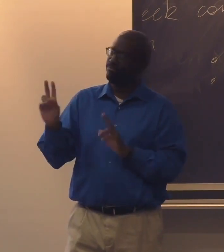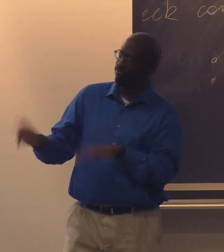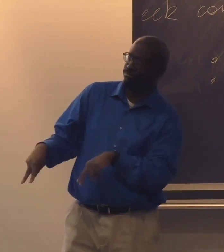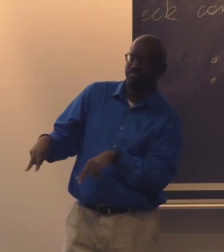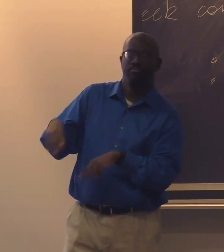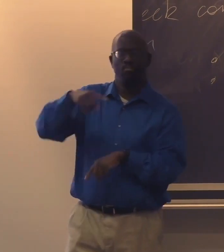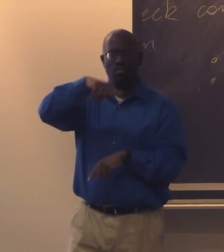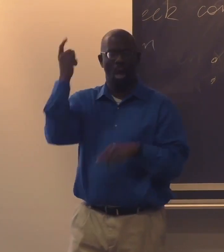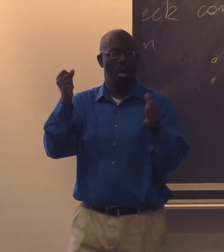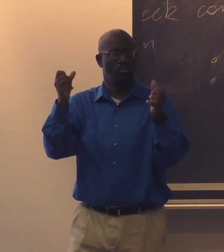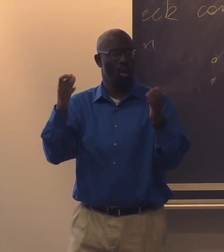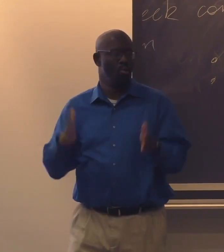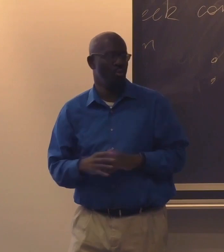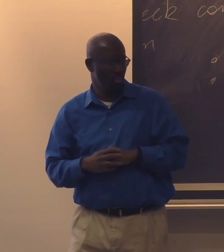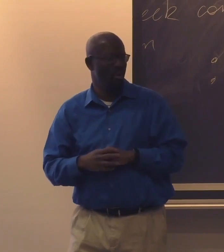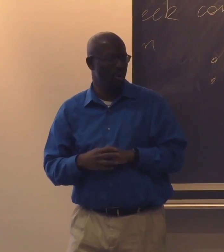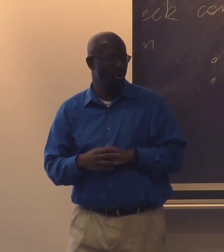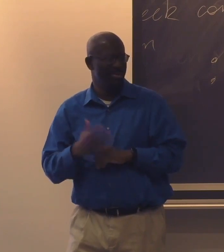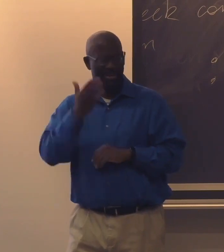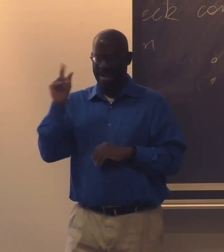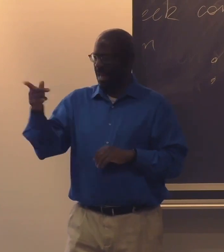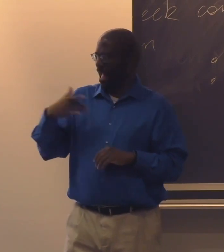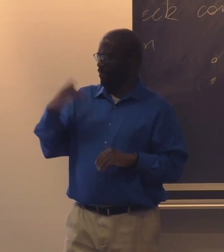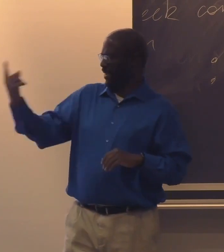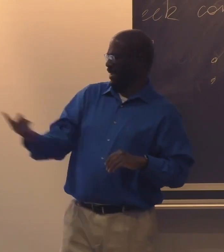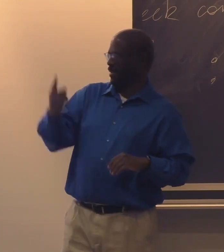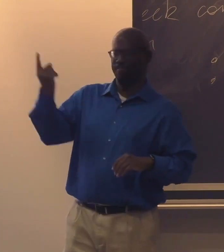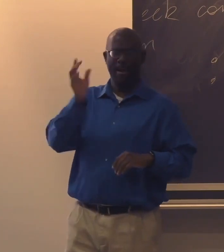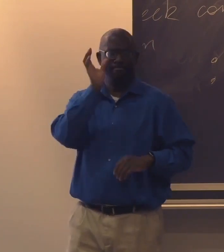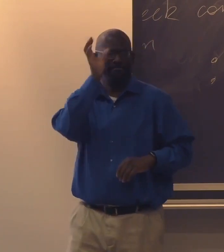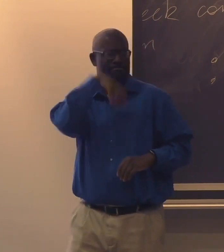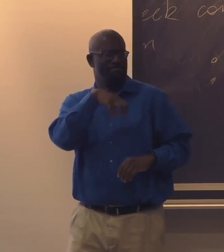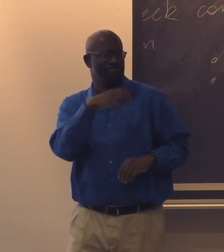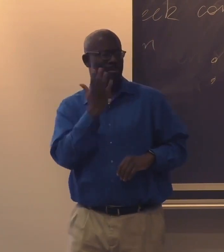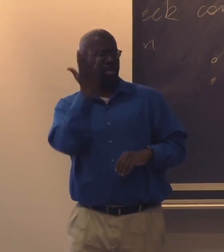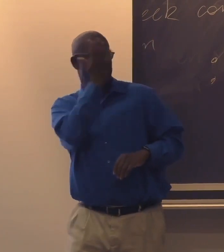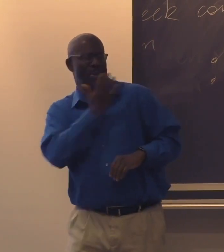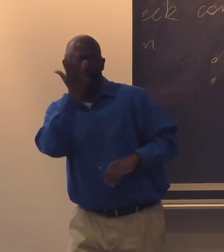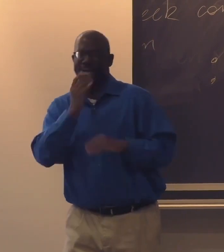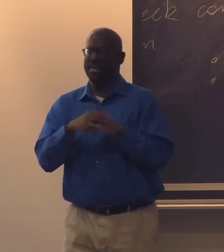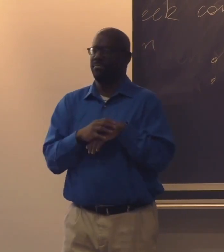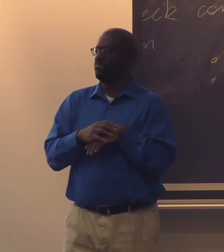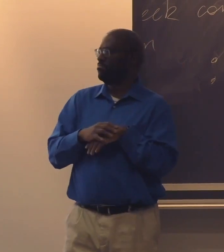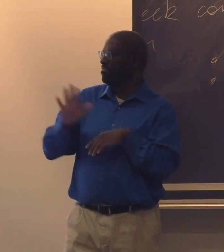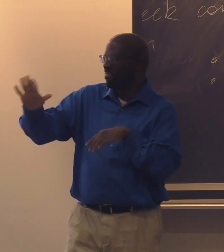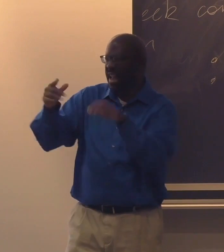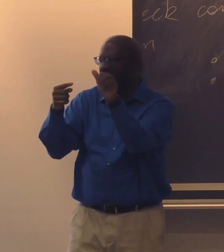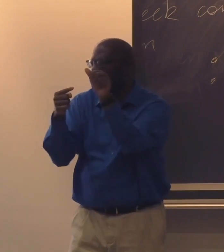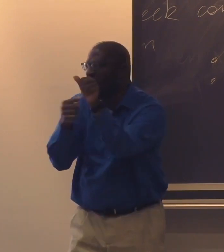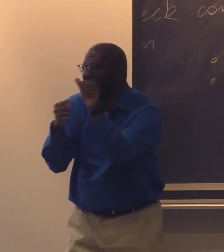Historically what has happened is people have looked down upon Black signers. They feel that there's something not right